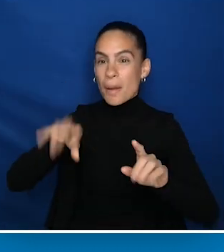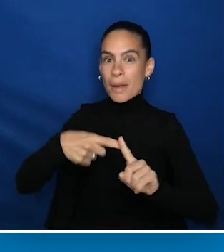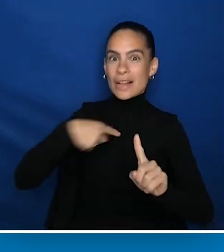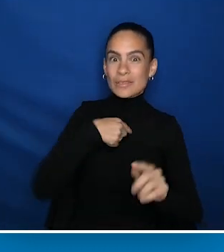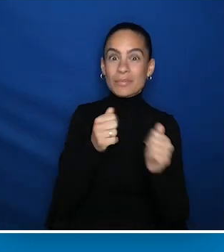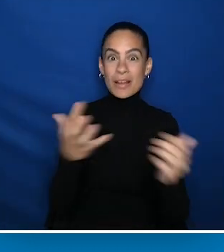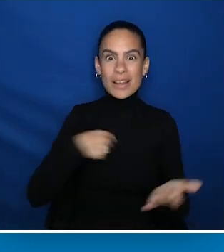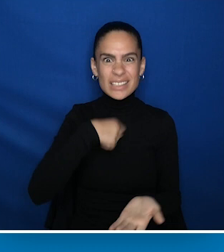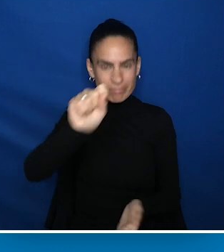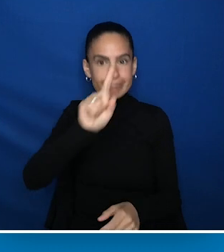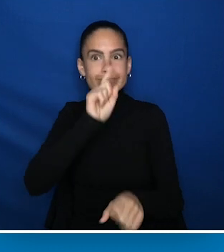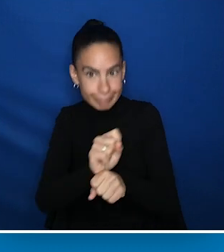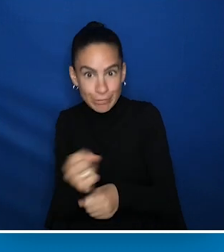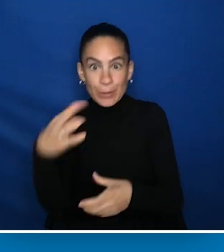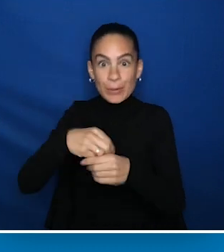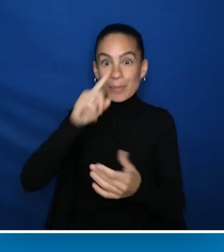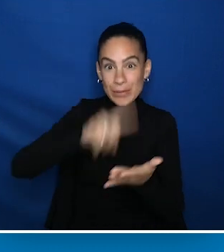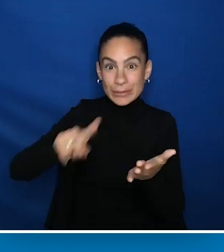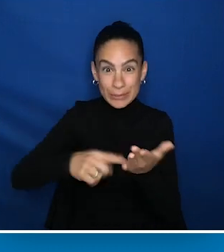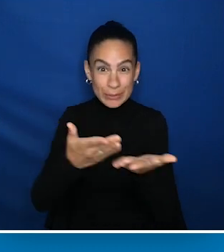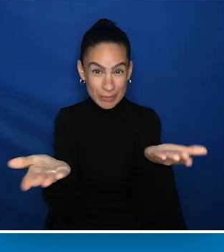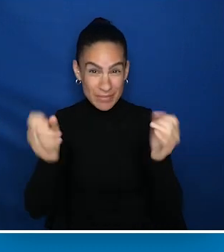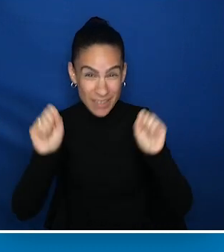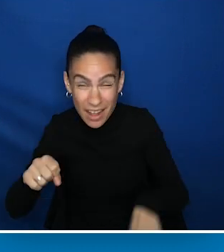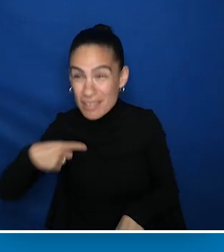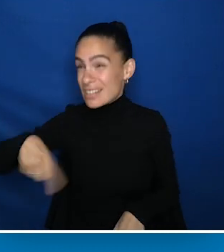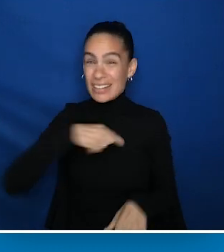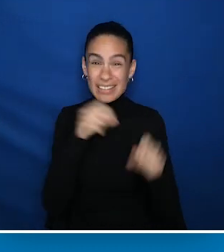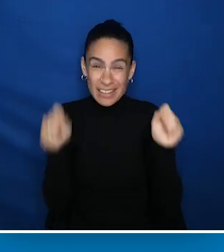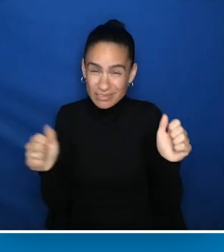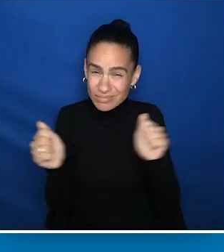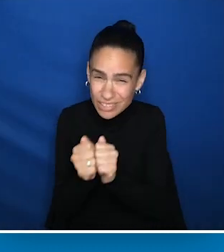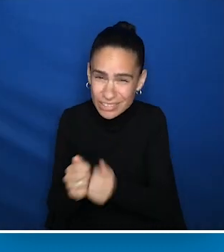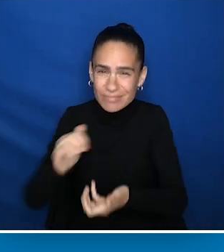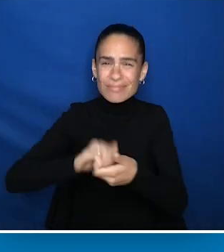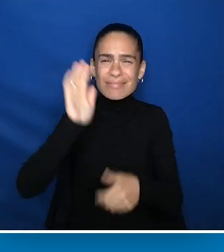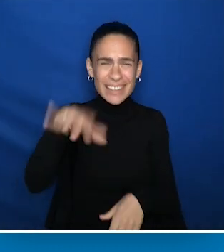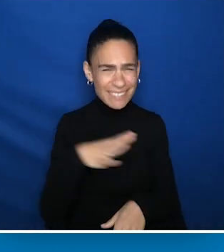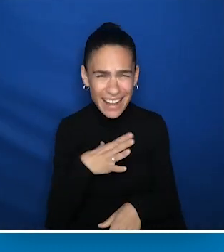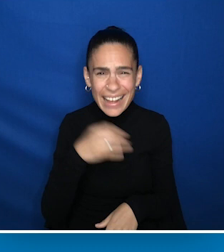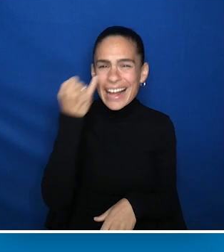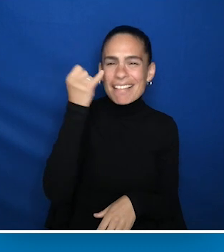So, yes, nothing about us without us includes research. You can do this. We all can do this together.